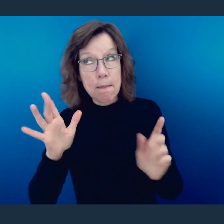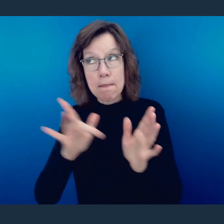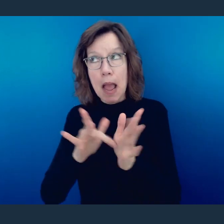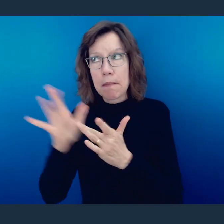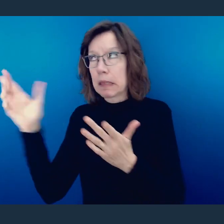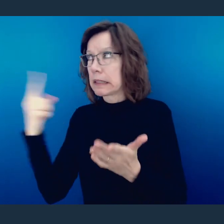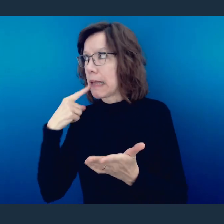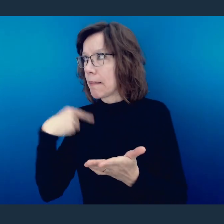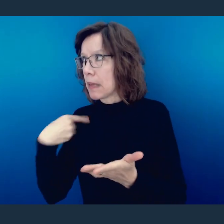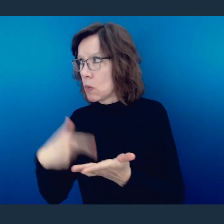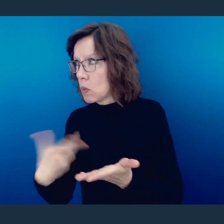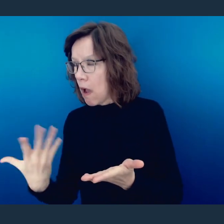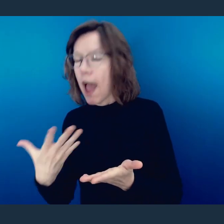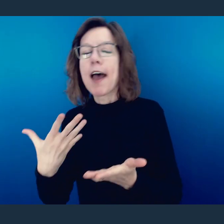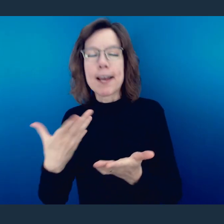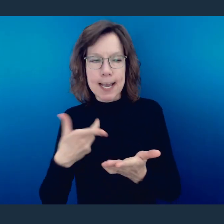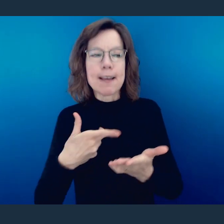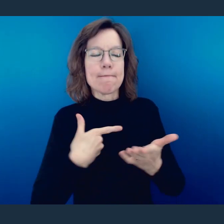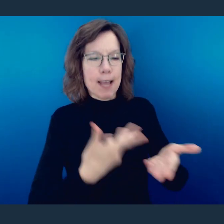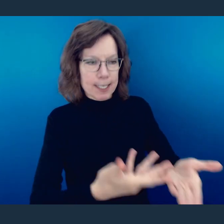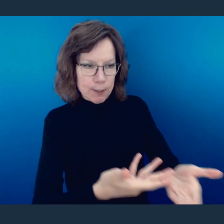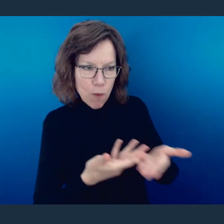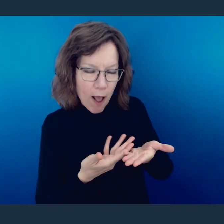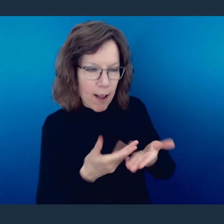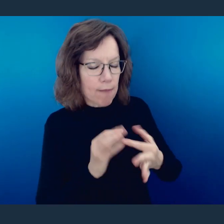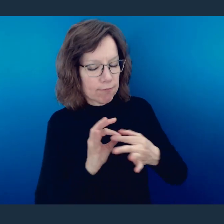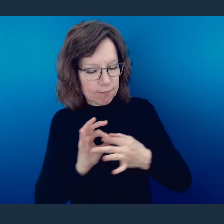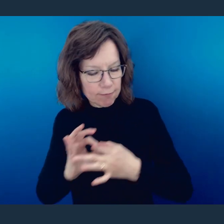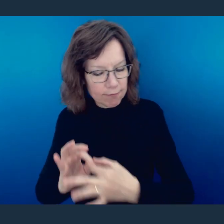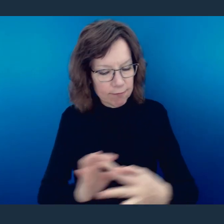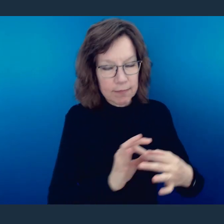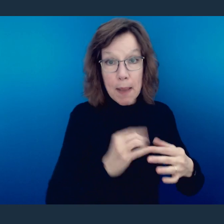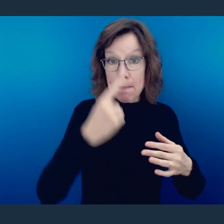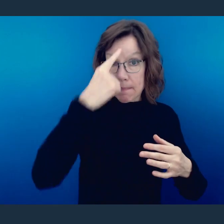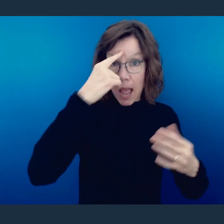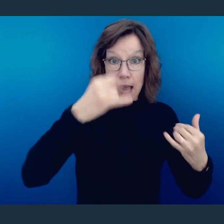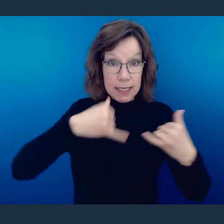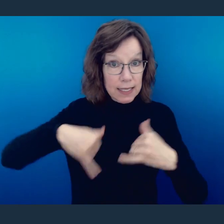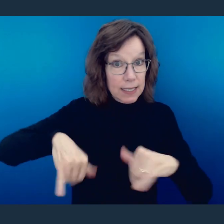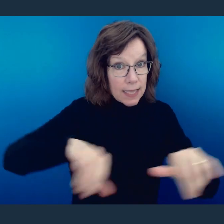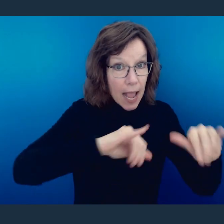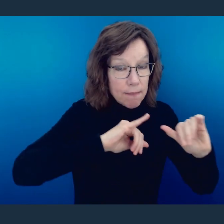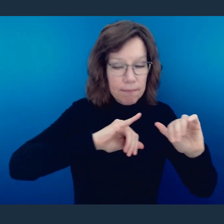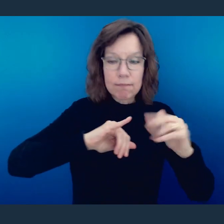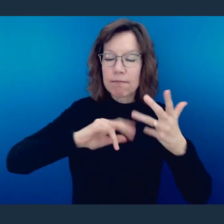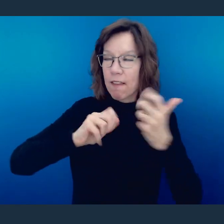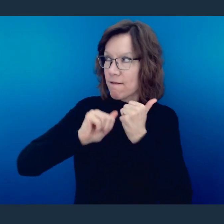My word so that you might have the same mind walking harmoniously but connected and following